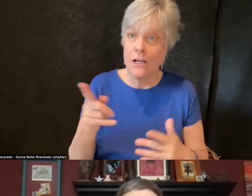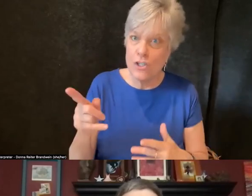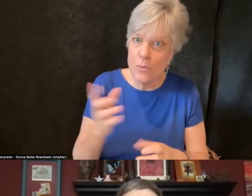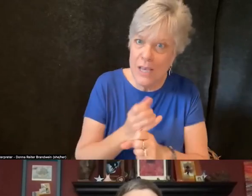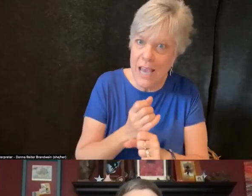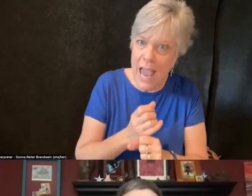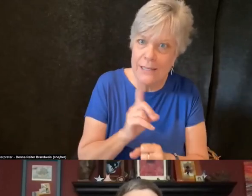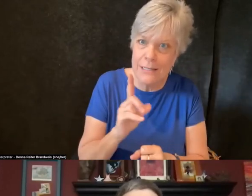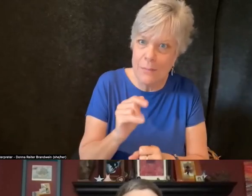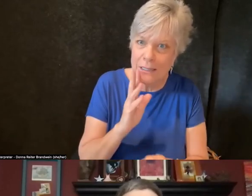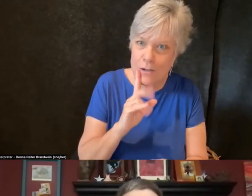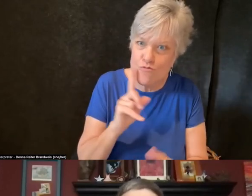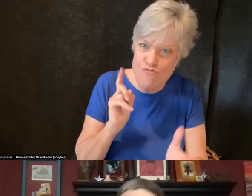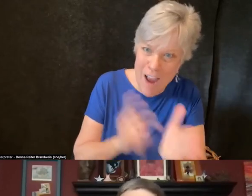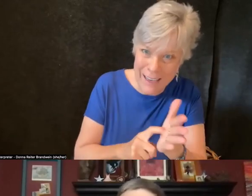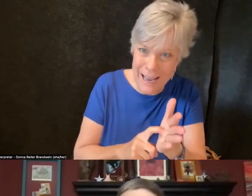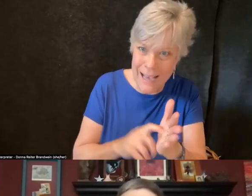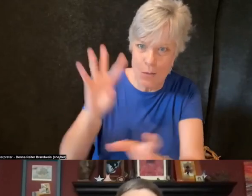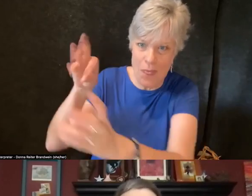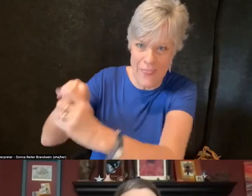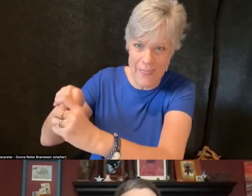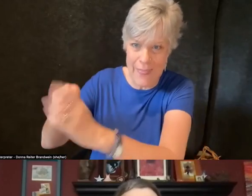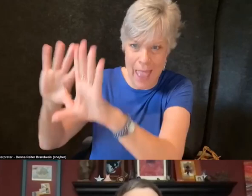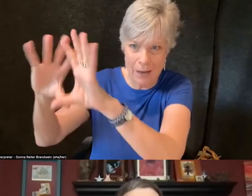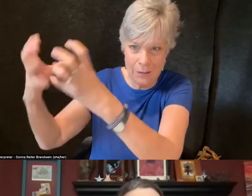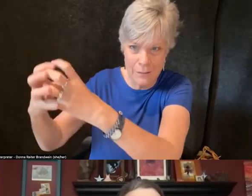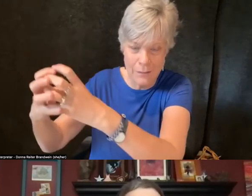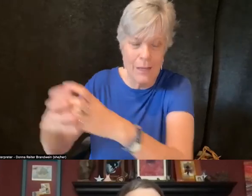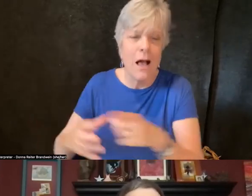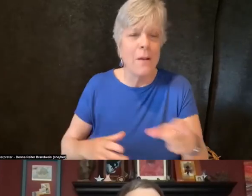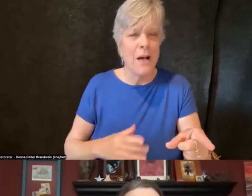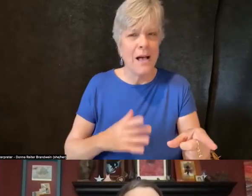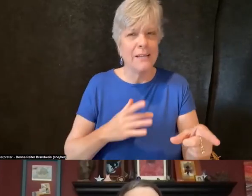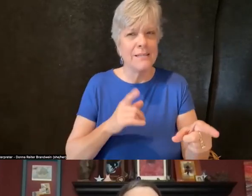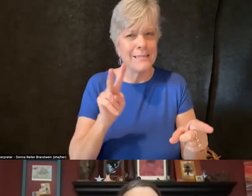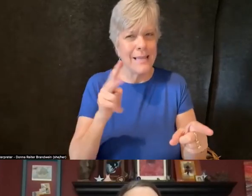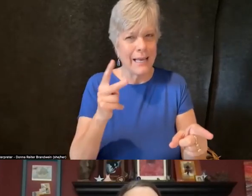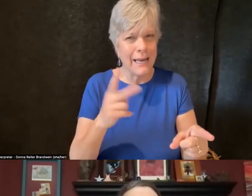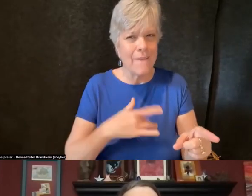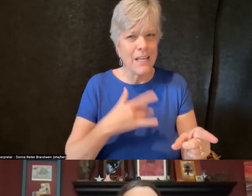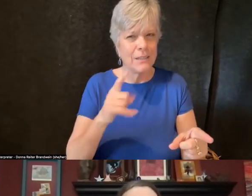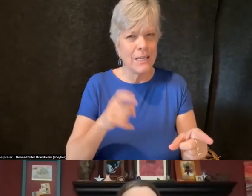But second of all, I feel like there needs to be action. Saying, oh, I acknowledge